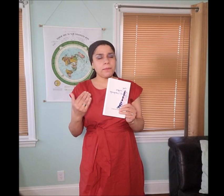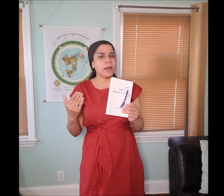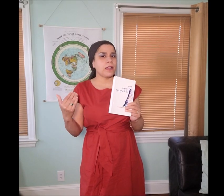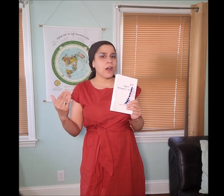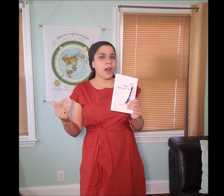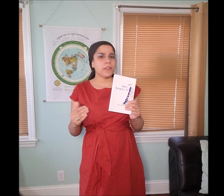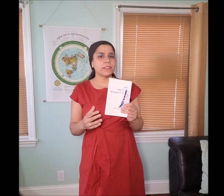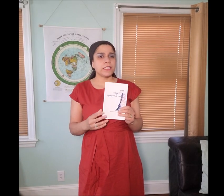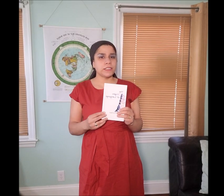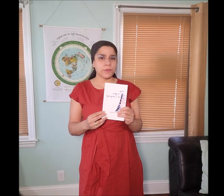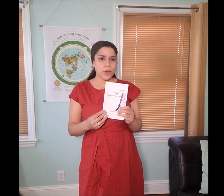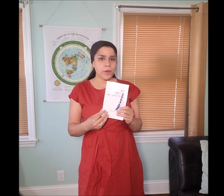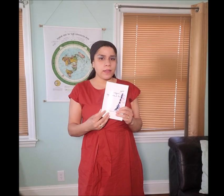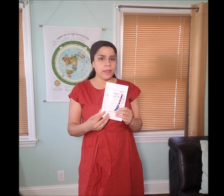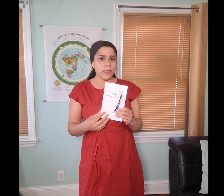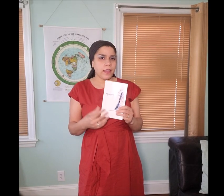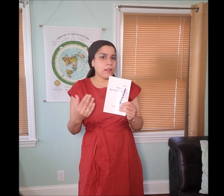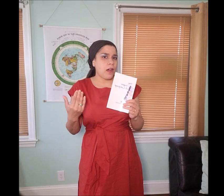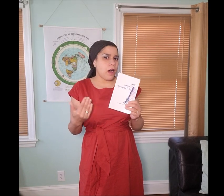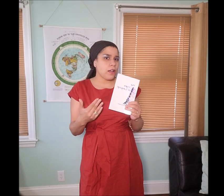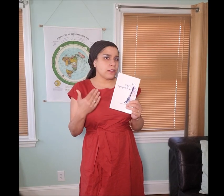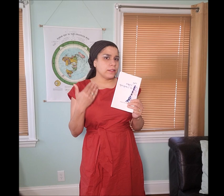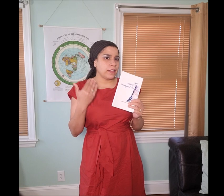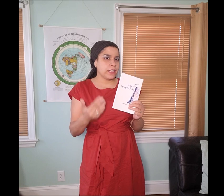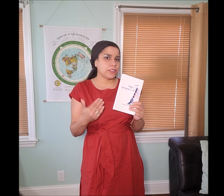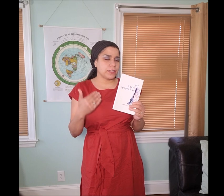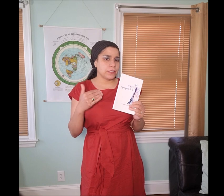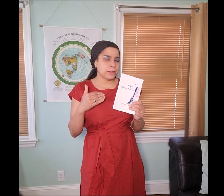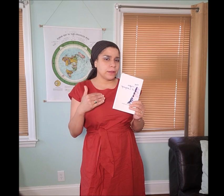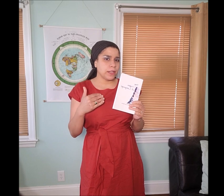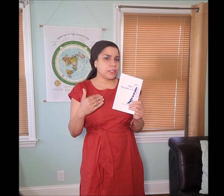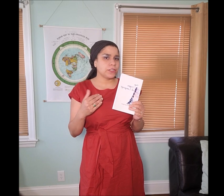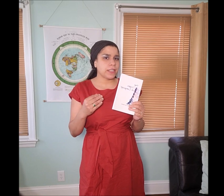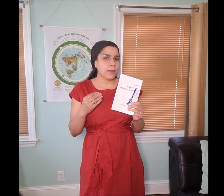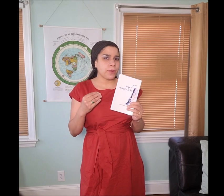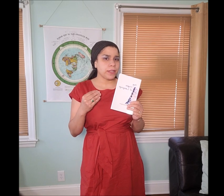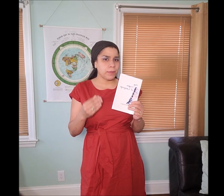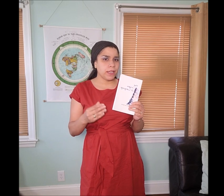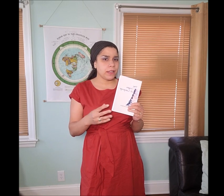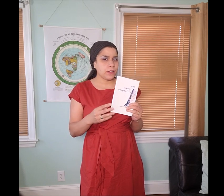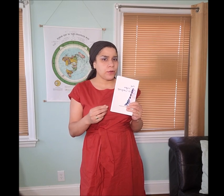among all the sons of Noah and all nations, the nations that existed in the beginning,